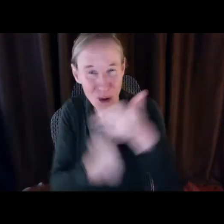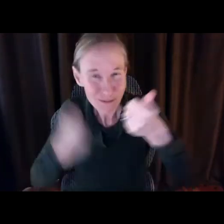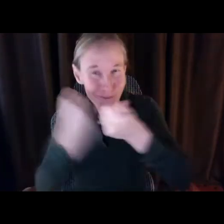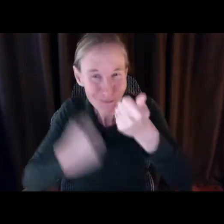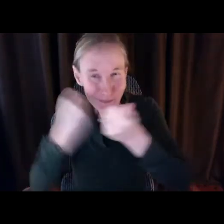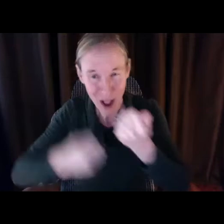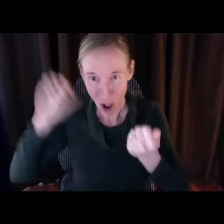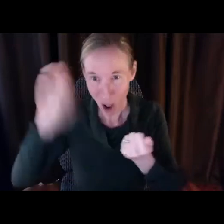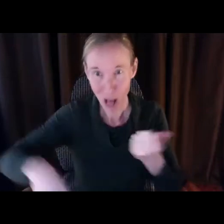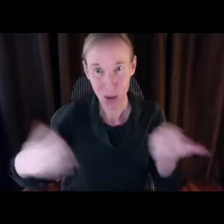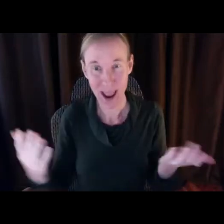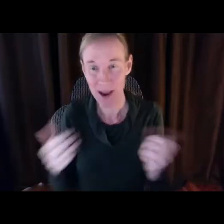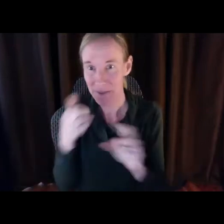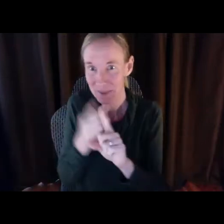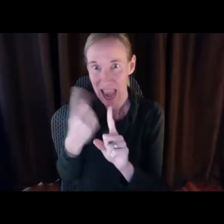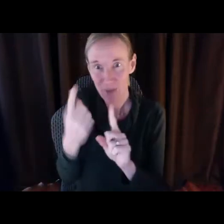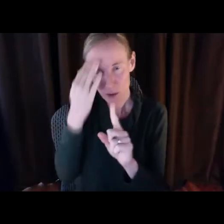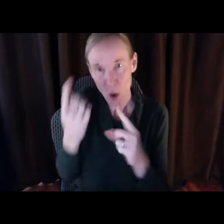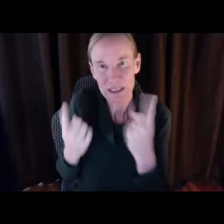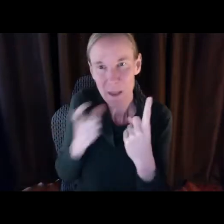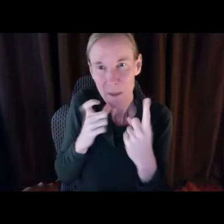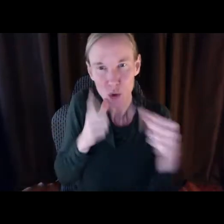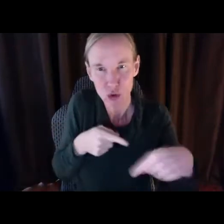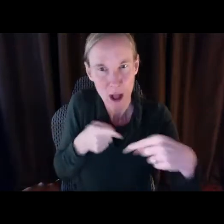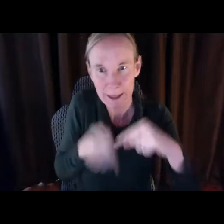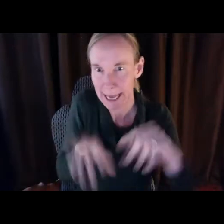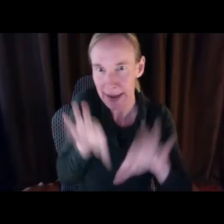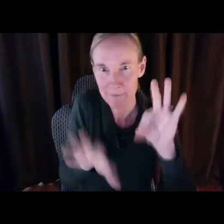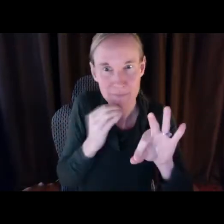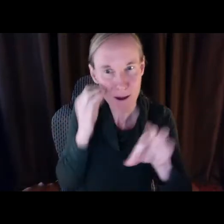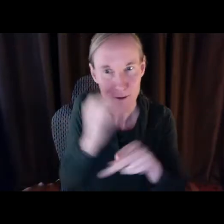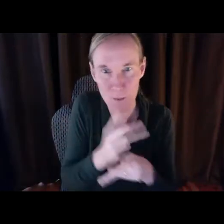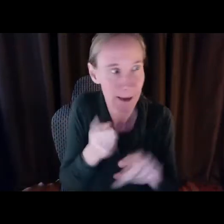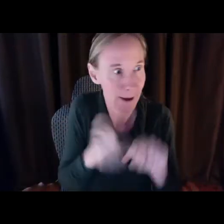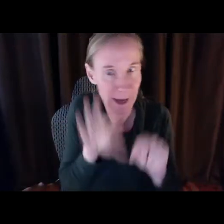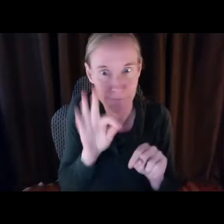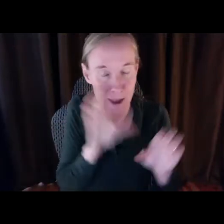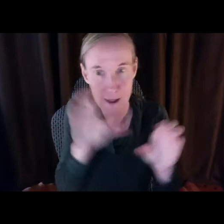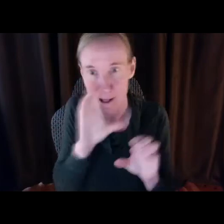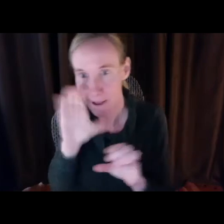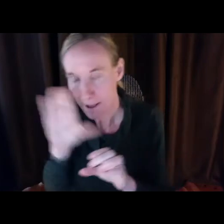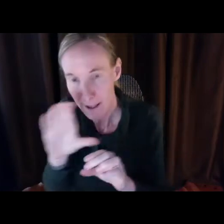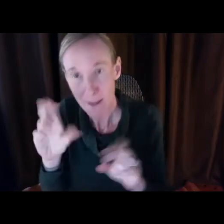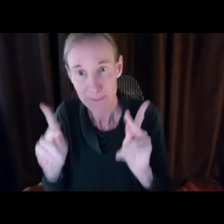Bryan O'Malley, the word has gotten through. People get it . Everyone knows someone who is struggling to find home